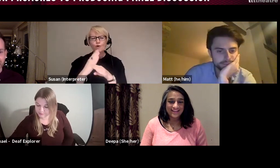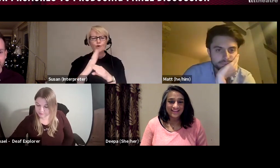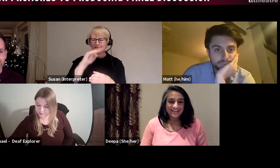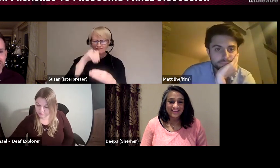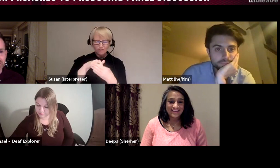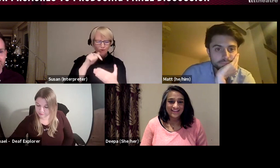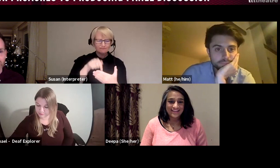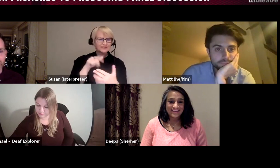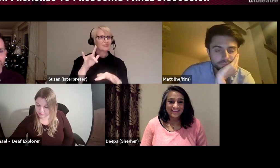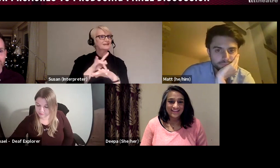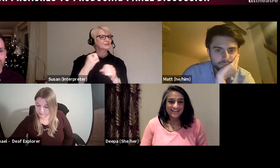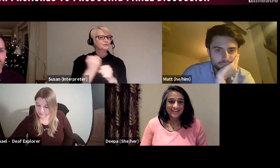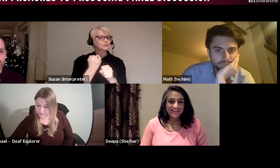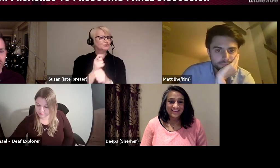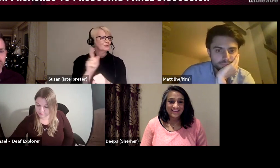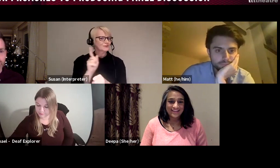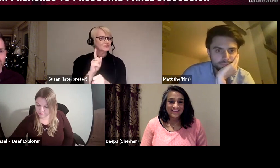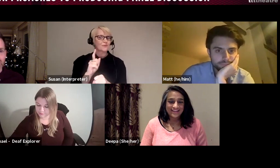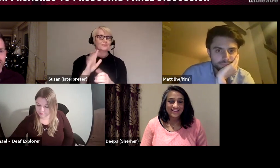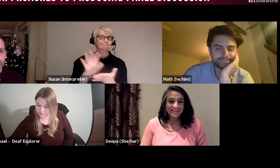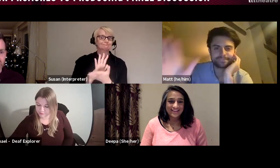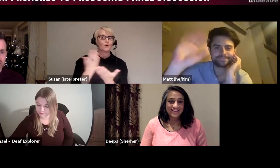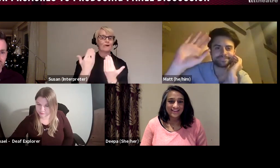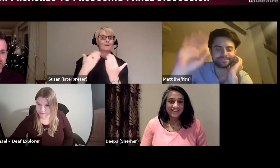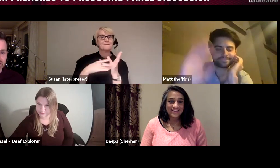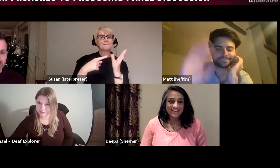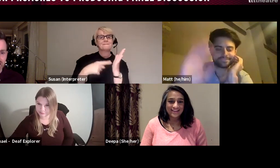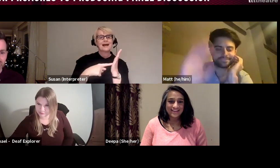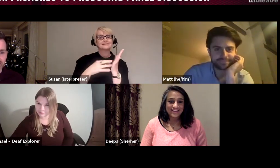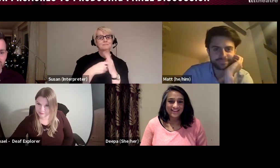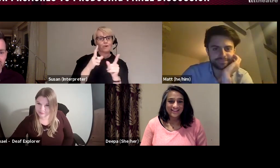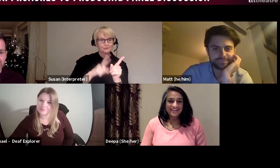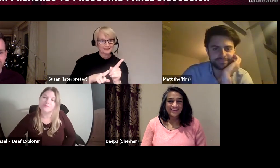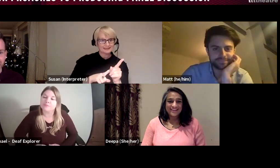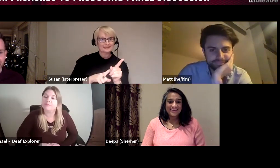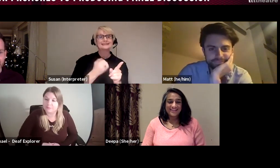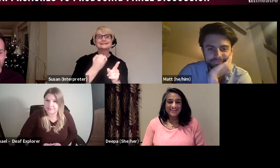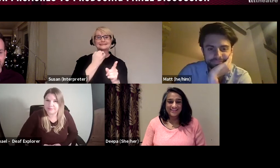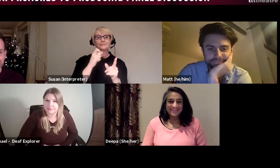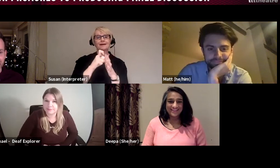I'm delighted to welcome Matt Maltby, Deepa Shastry and Rachael Veazey to join us today